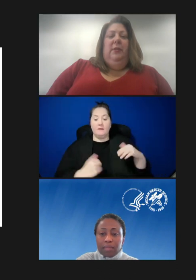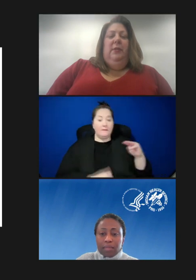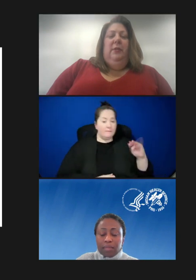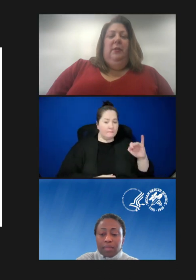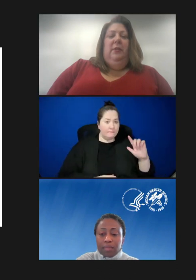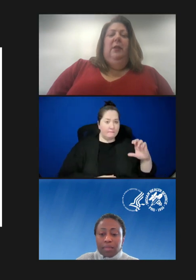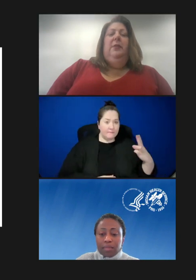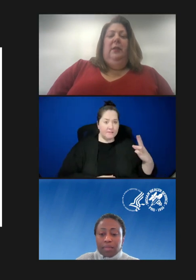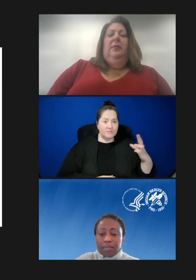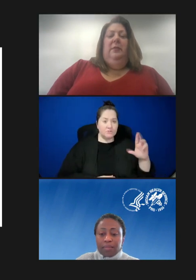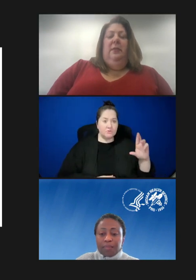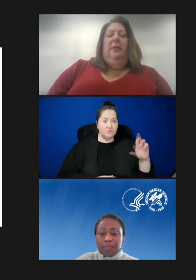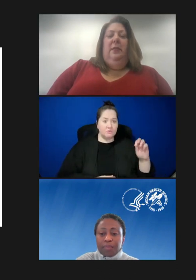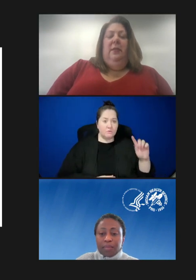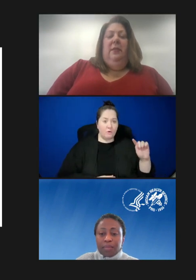Mitch Rothholz: Yes. I'm here. Present.